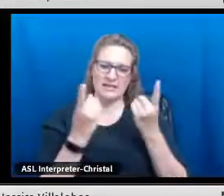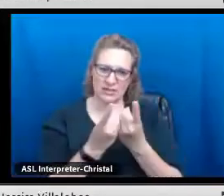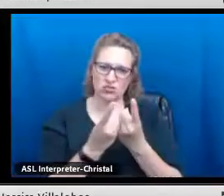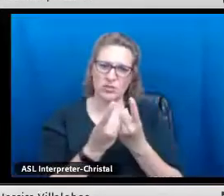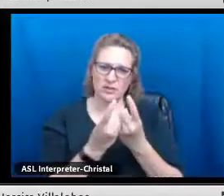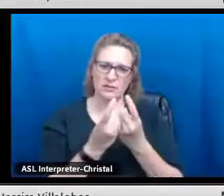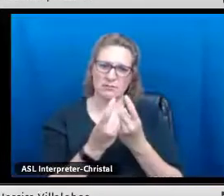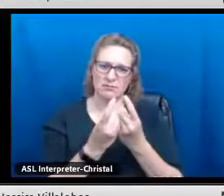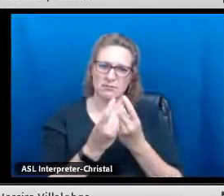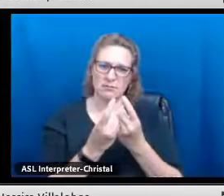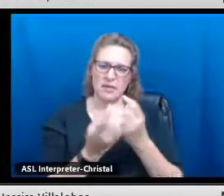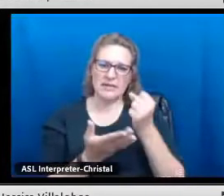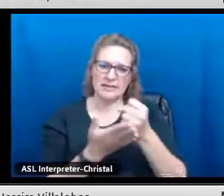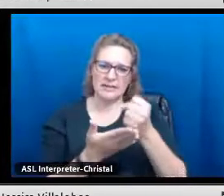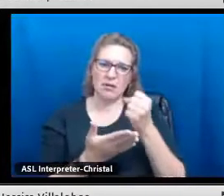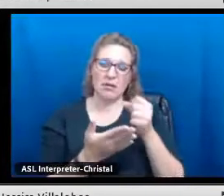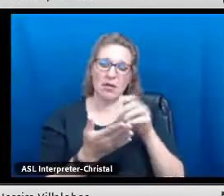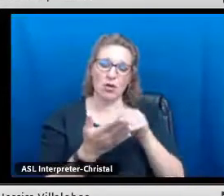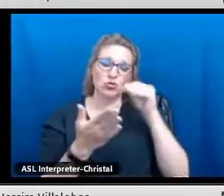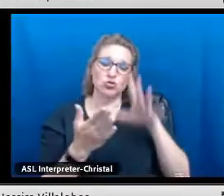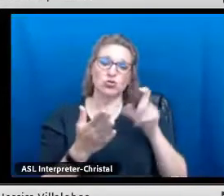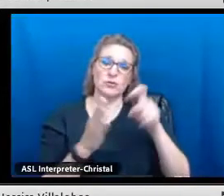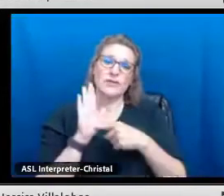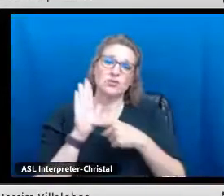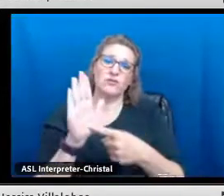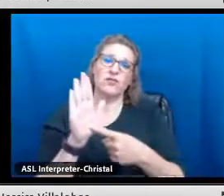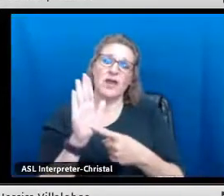8 are also eligible to receive a district seal.